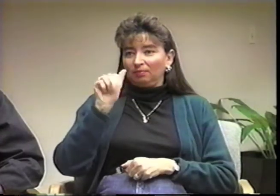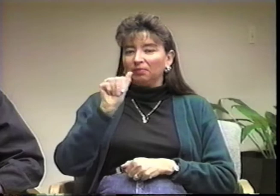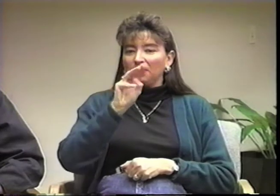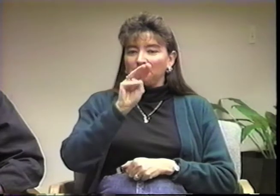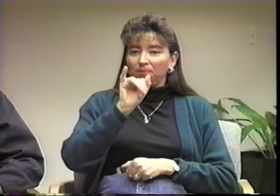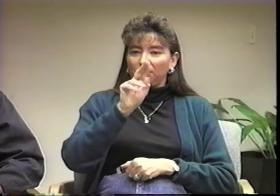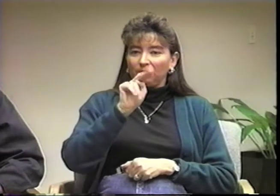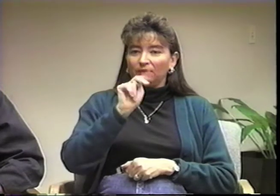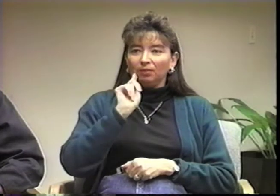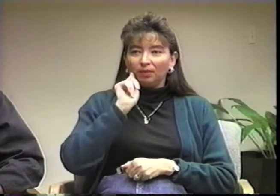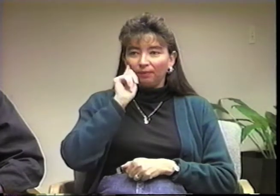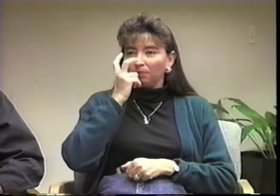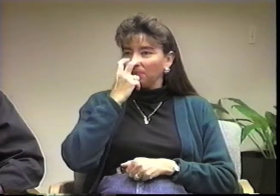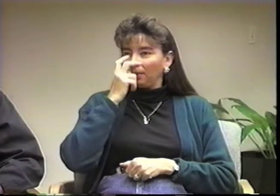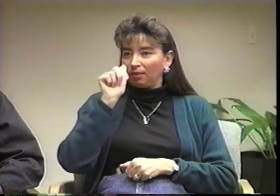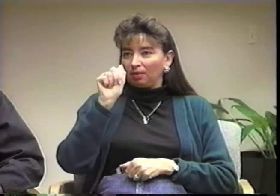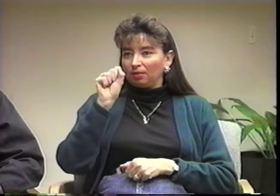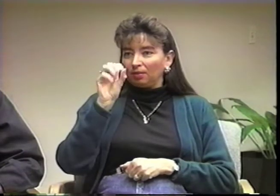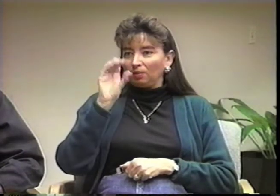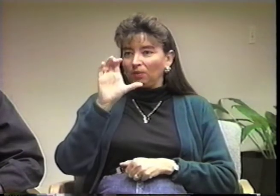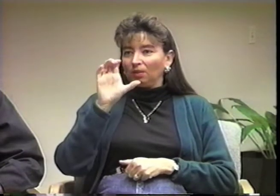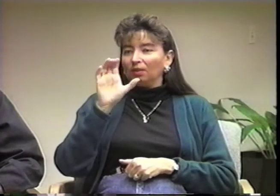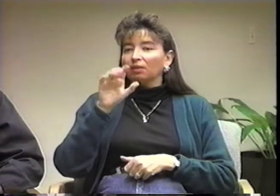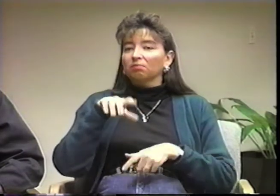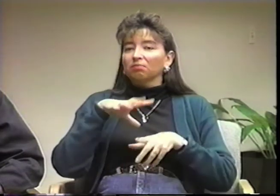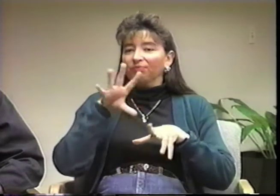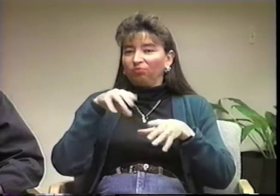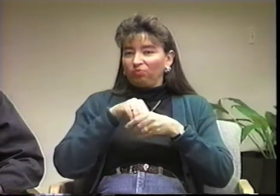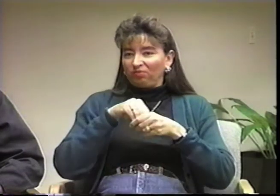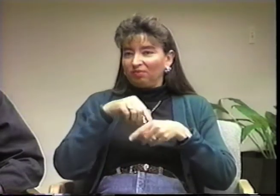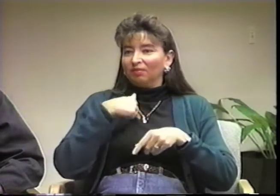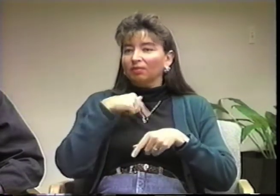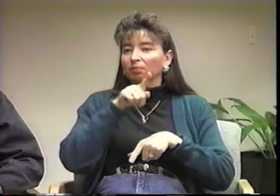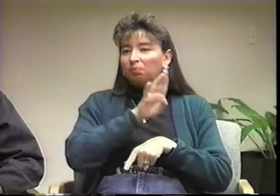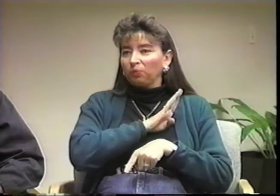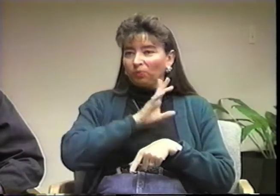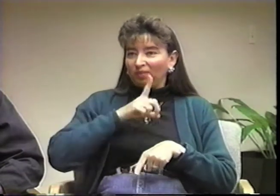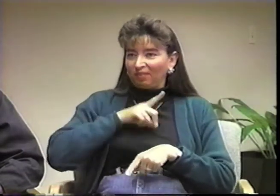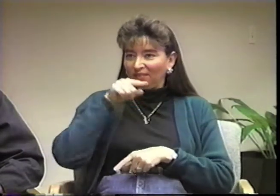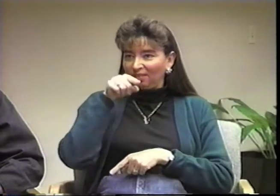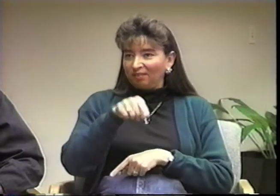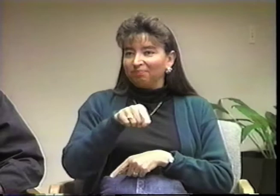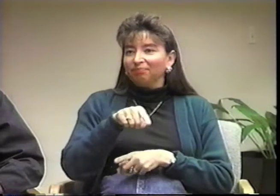the Minnesota DeafBlind Association. I'm on their Board.